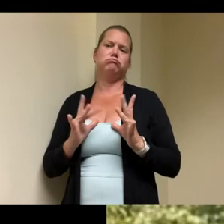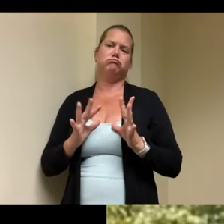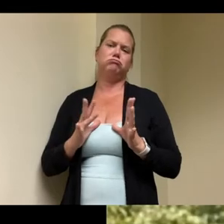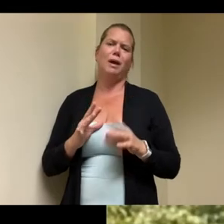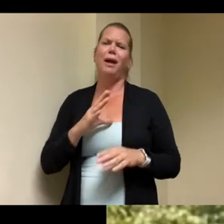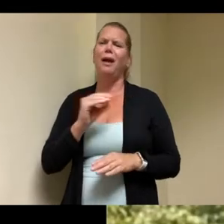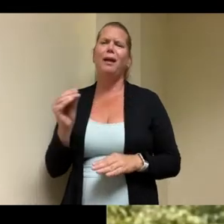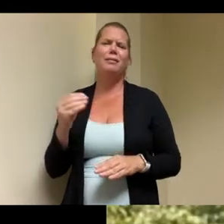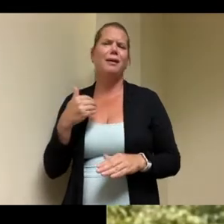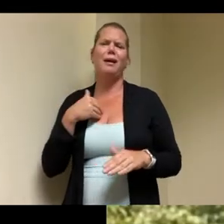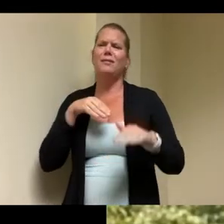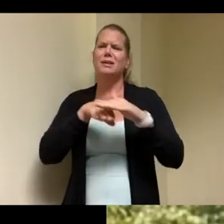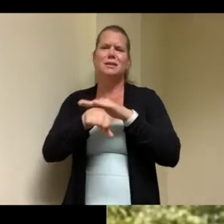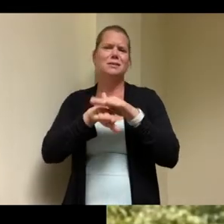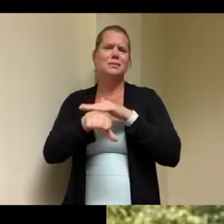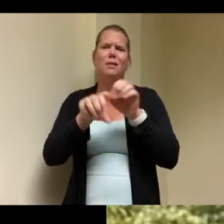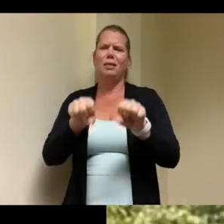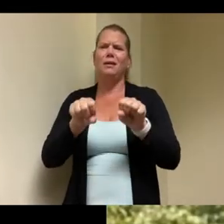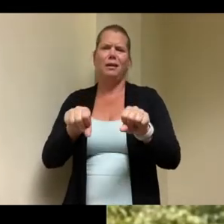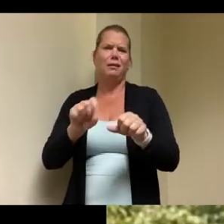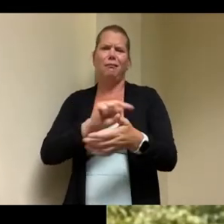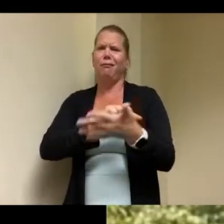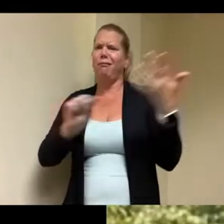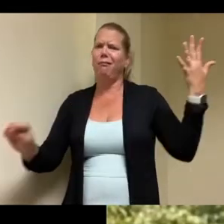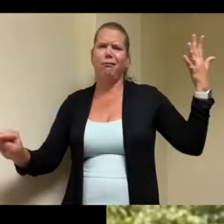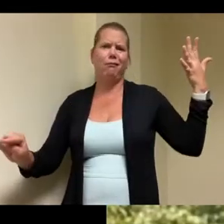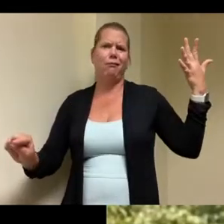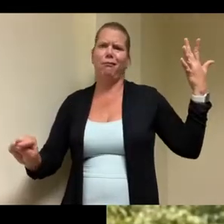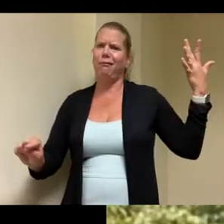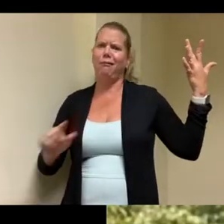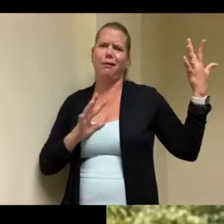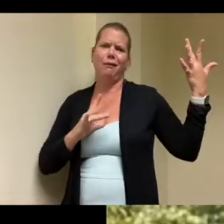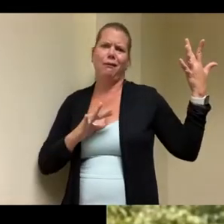um a home like this is just so important